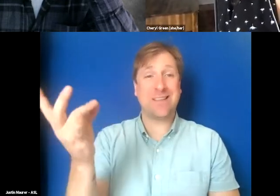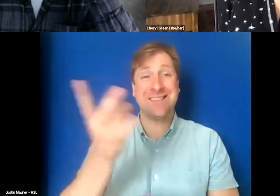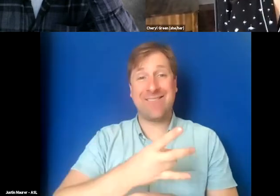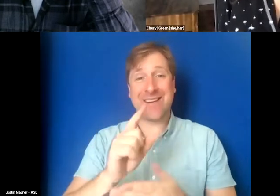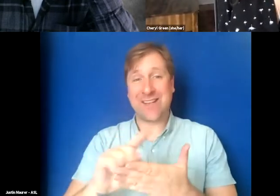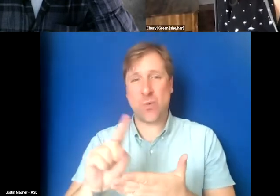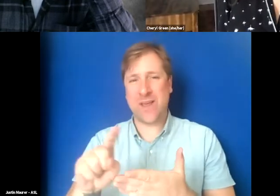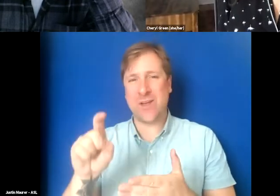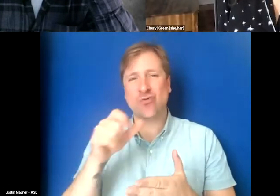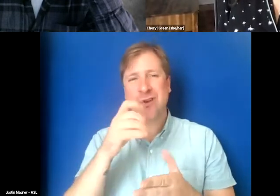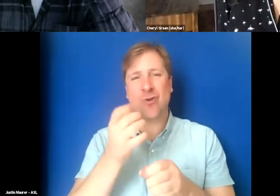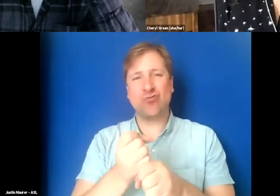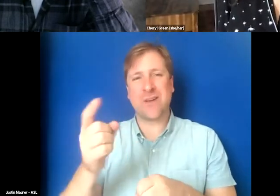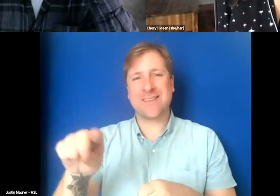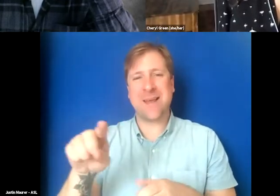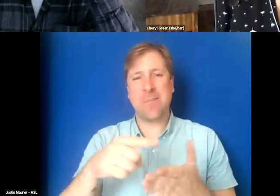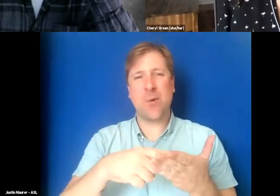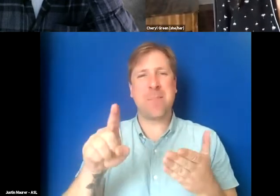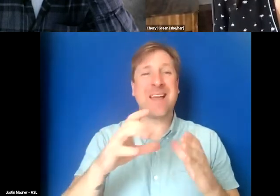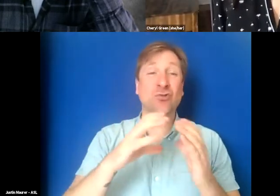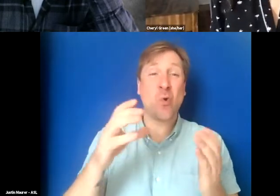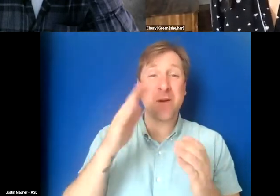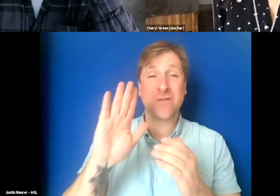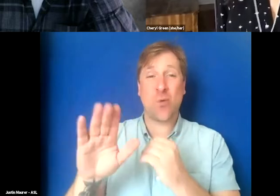You should not trust them. They're paying so much for their advertising.